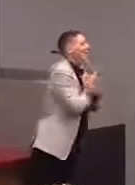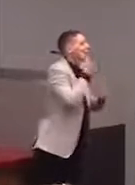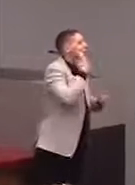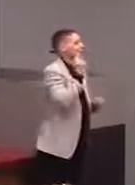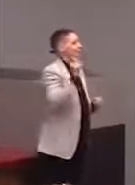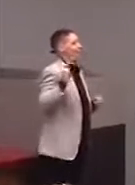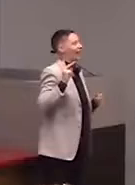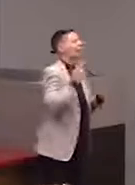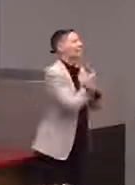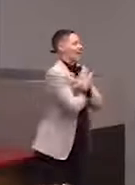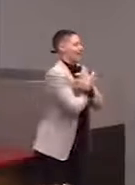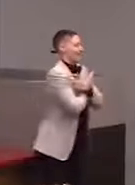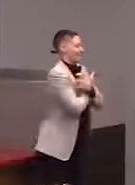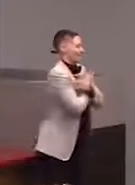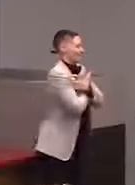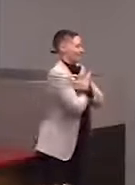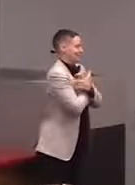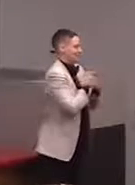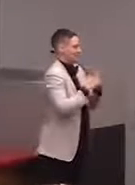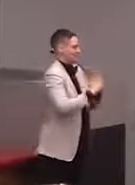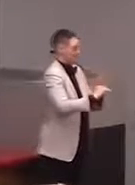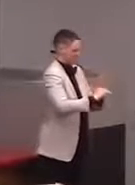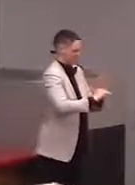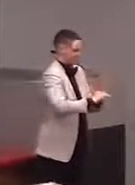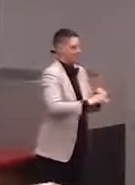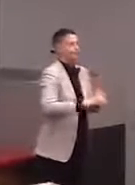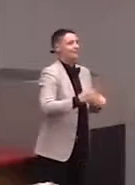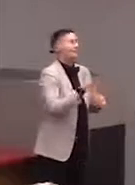to make more of these tablet touch-responsive models.